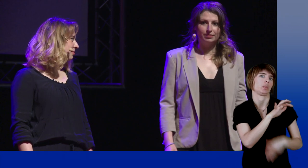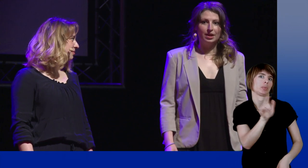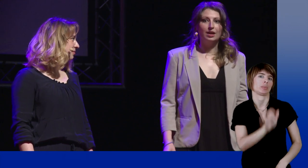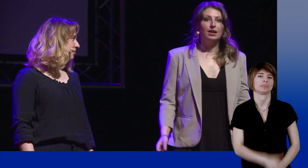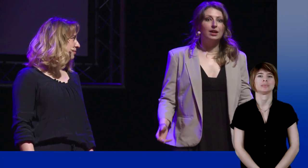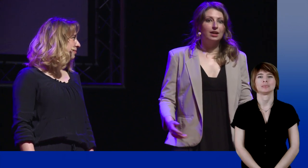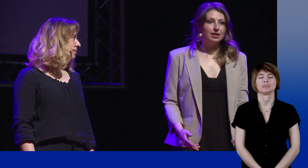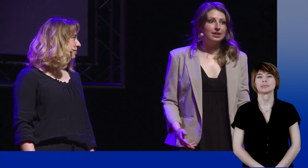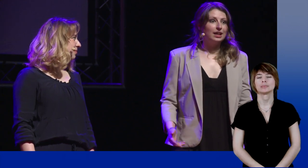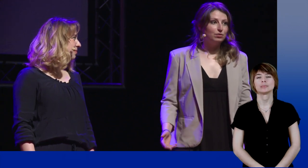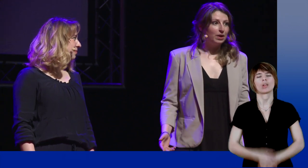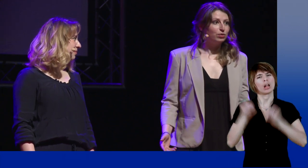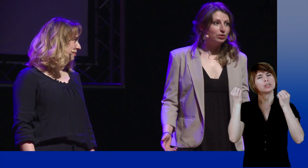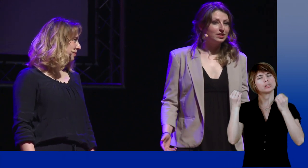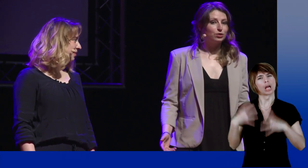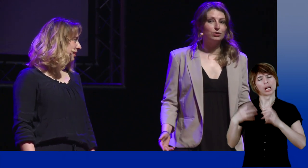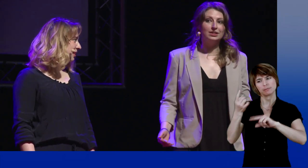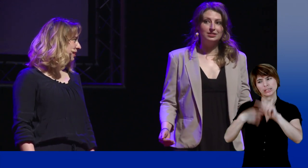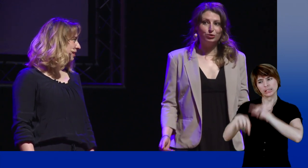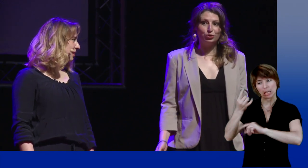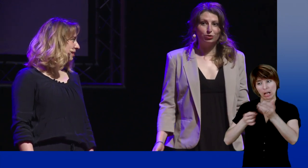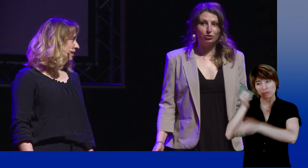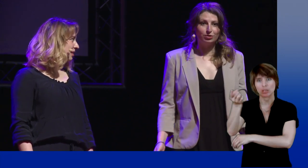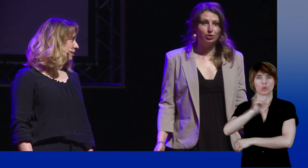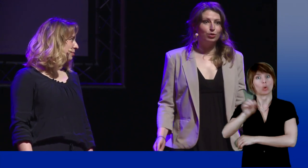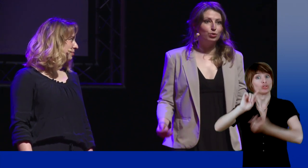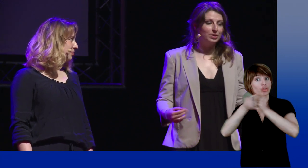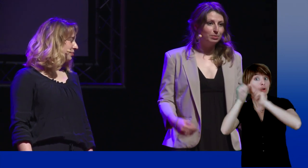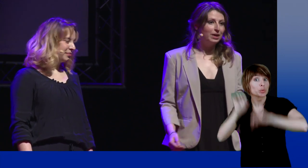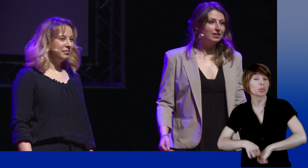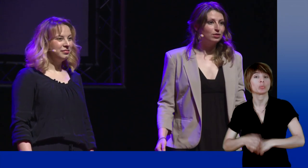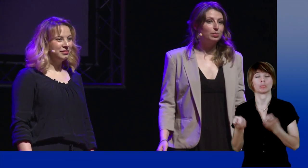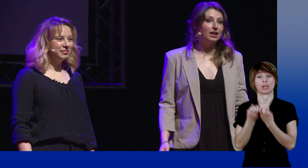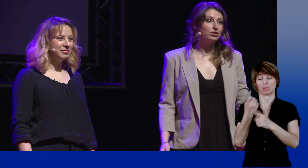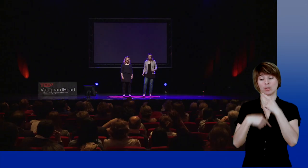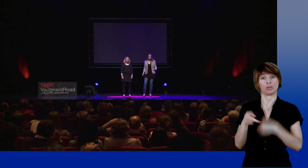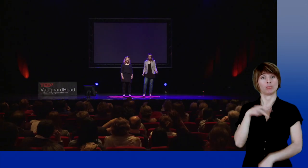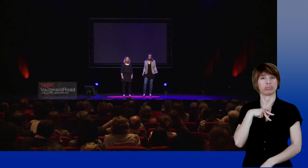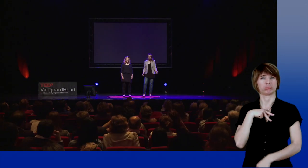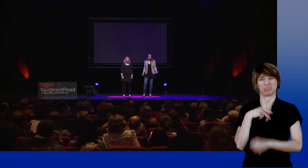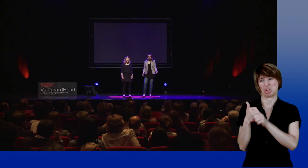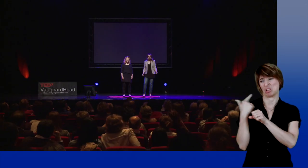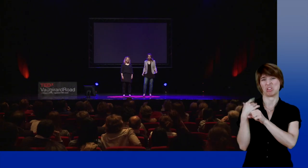Signs also happen to change. Mine changed a few years ago.